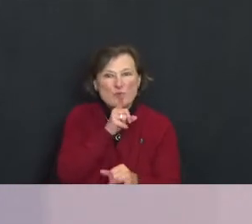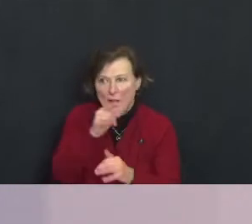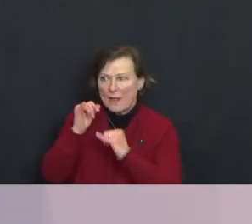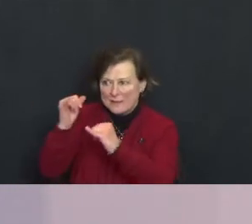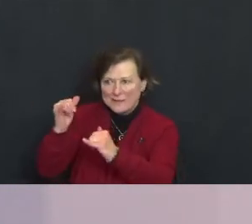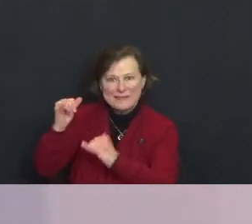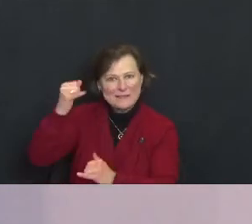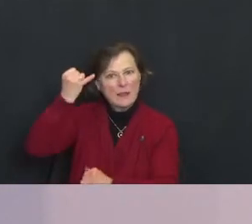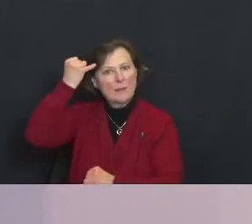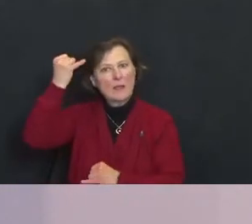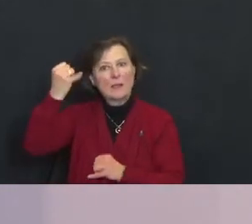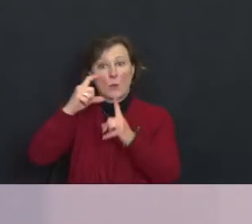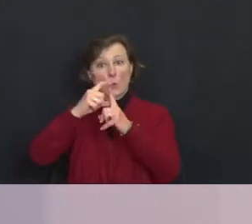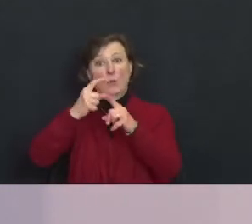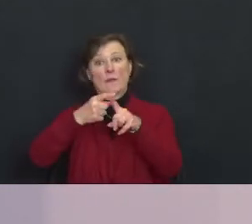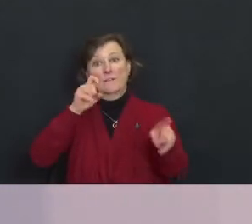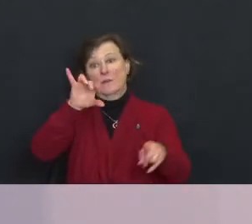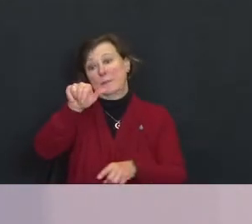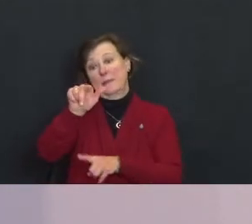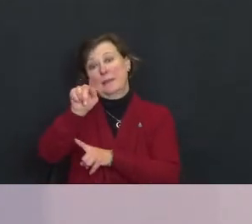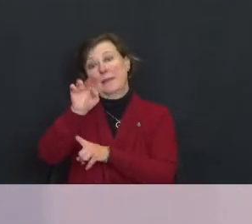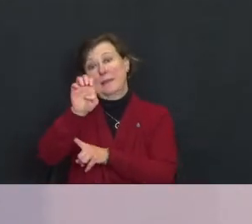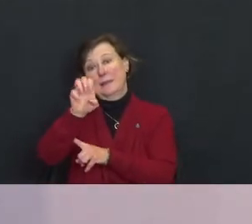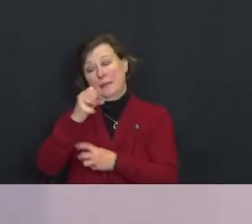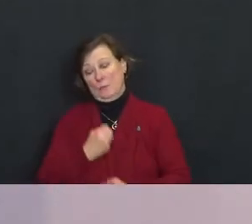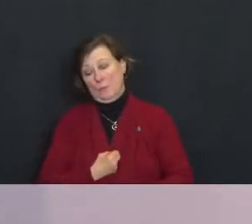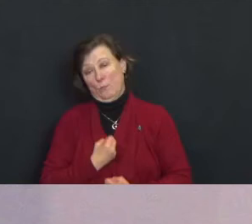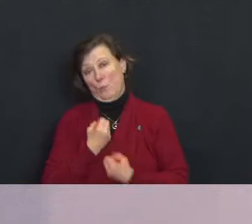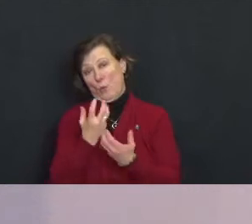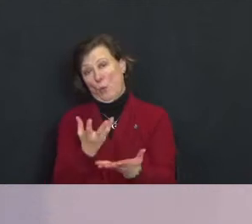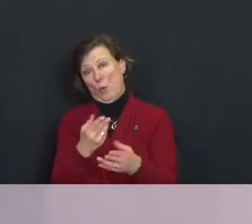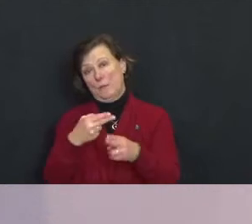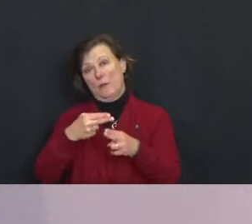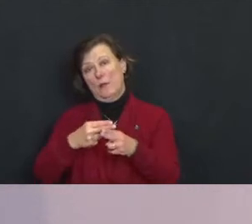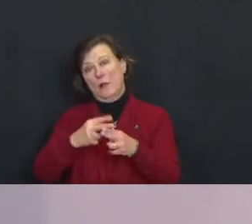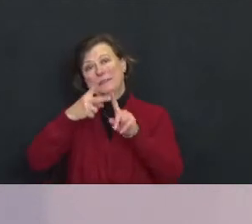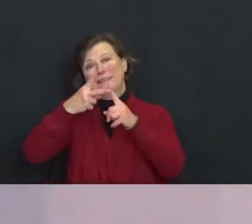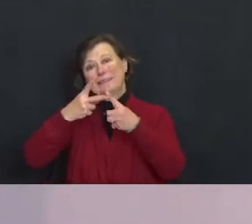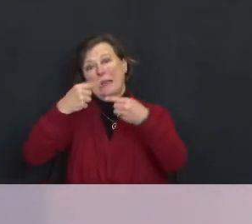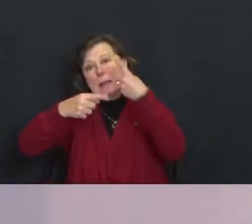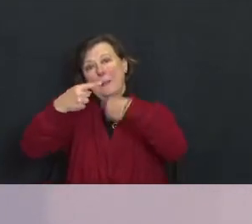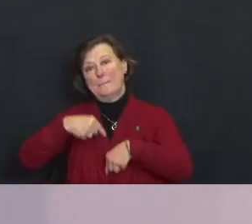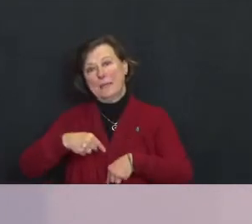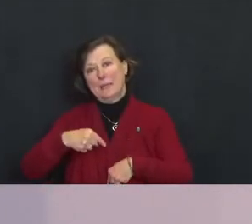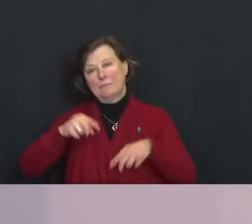Some words from William Butler Yates poem “The Second Coming” come to mind.